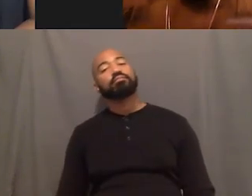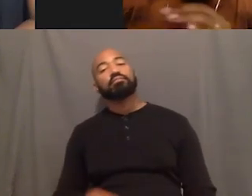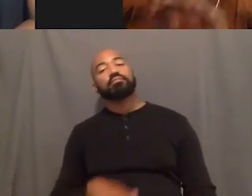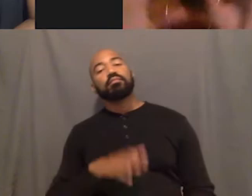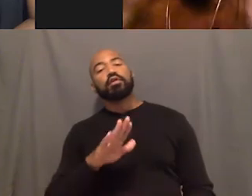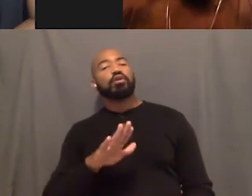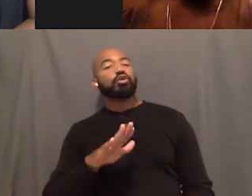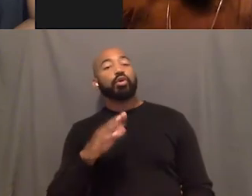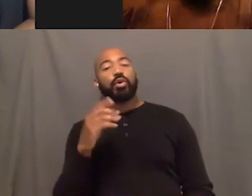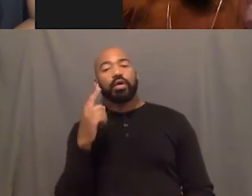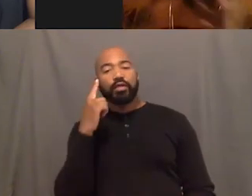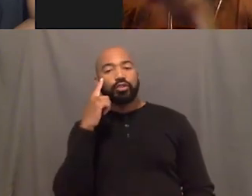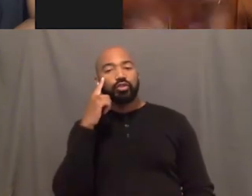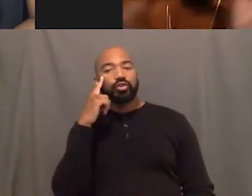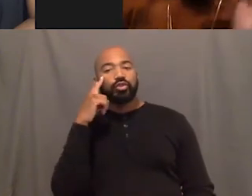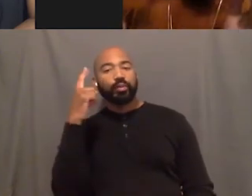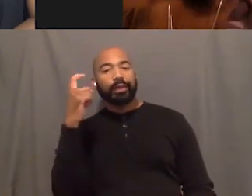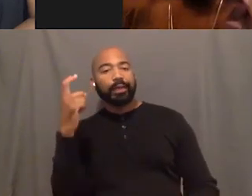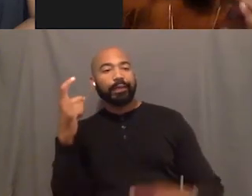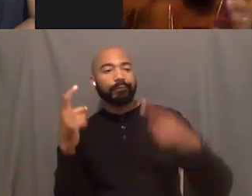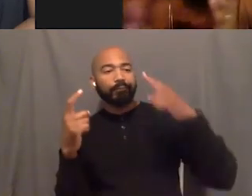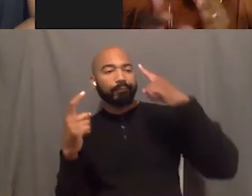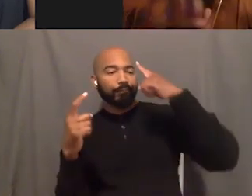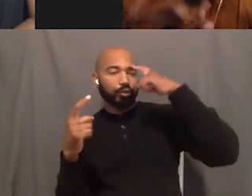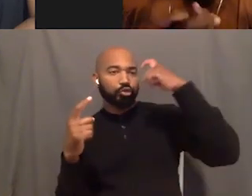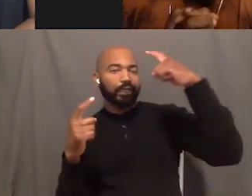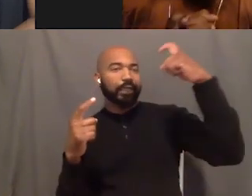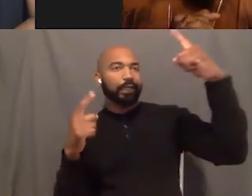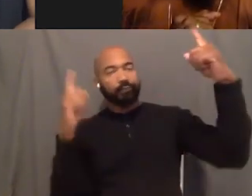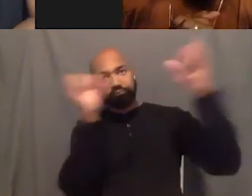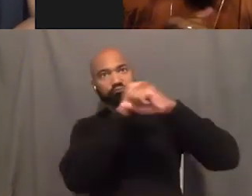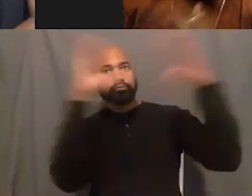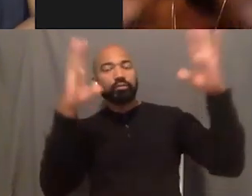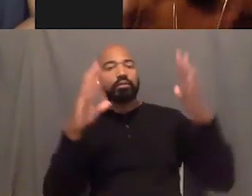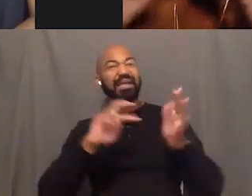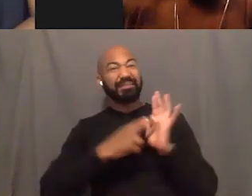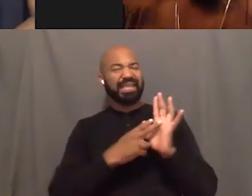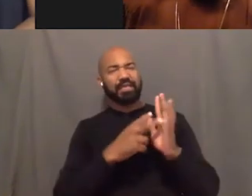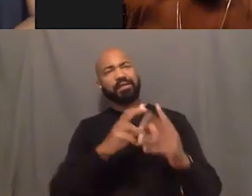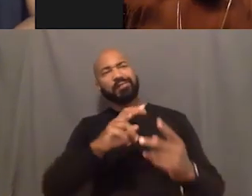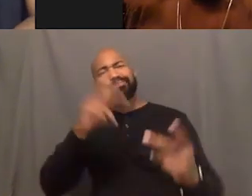Like your dream without any restrictions, any barriers. What is your dream dream?